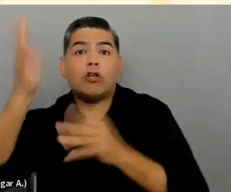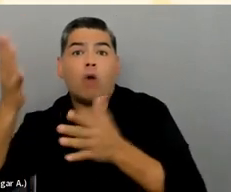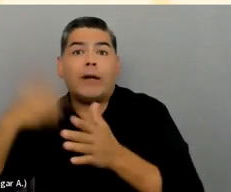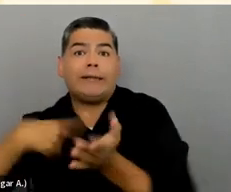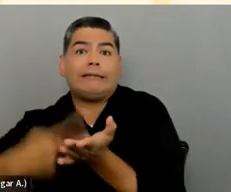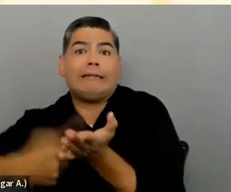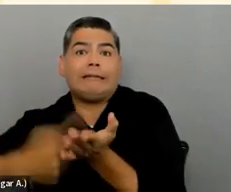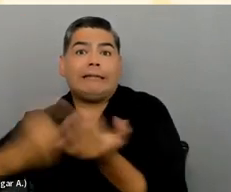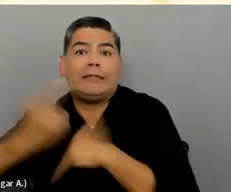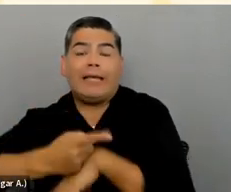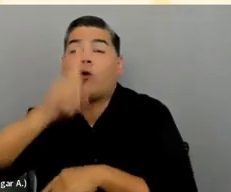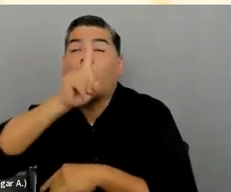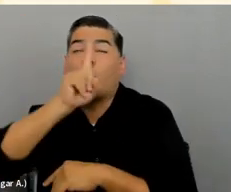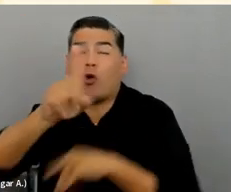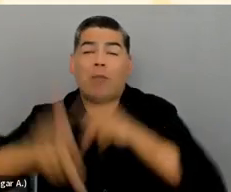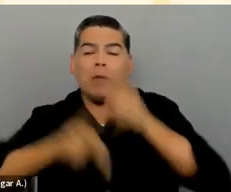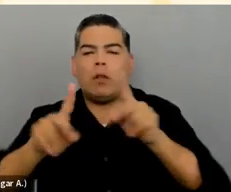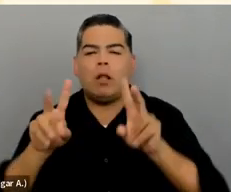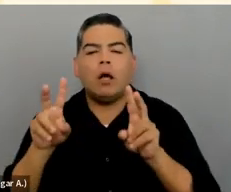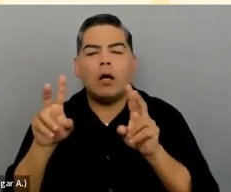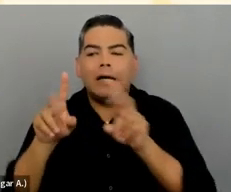get real users testing them.